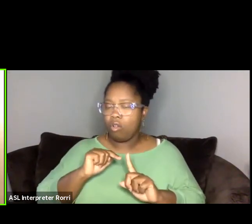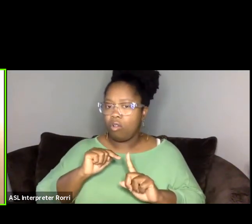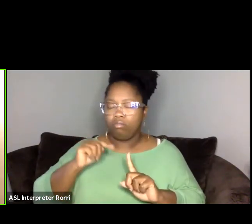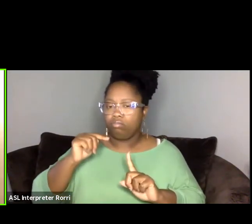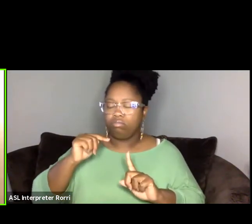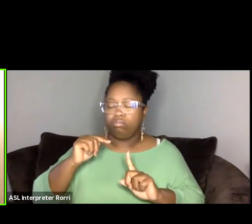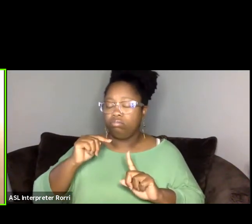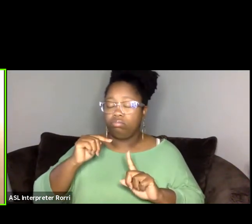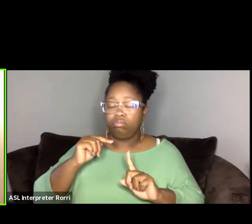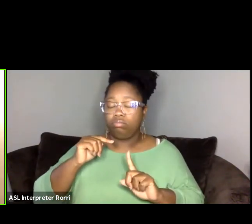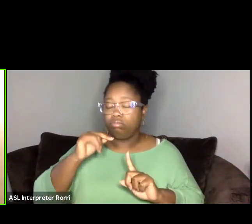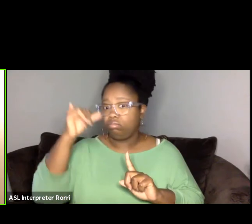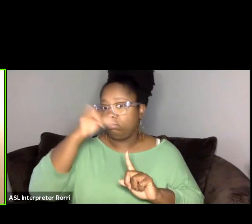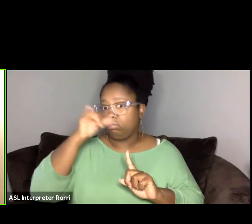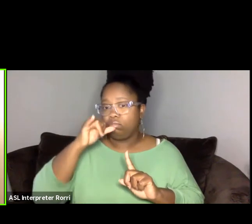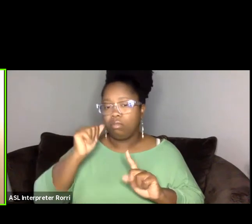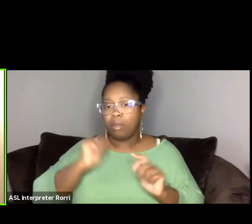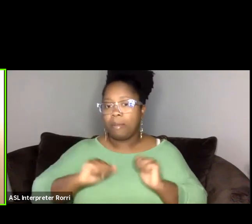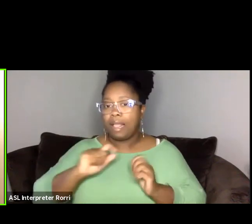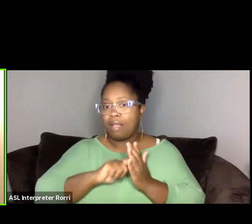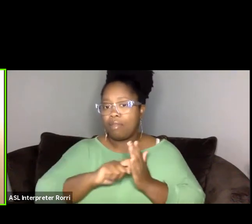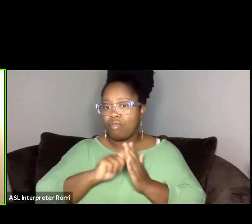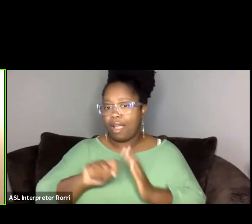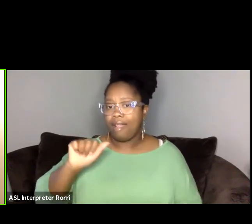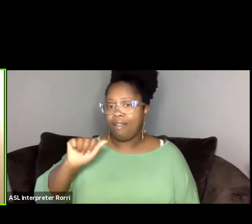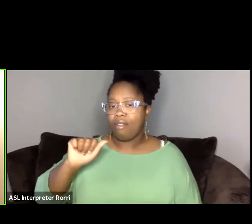at Dartmouth College back in 1998.